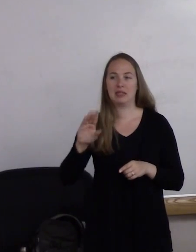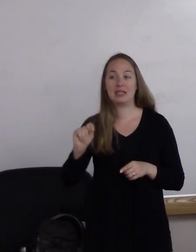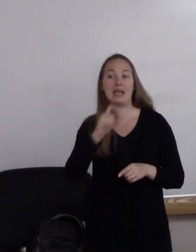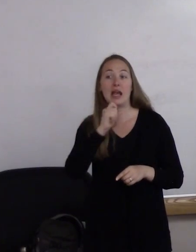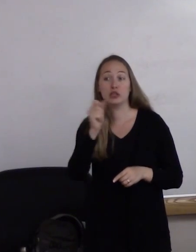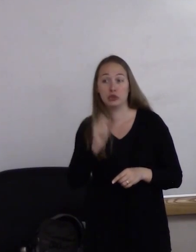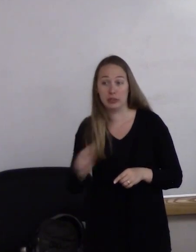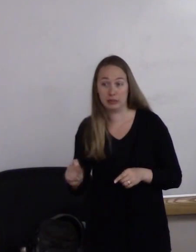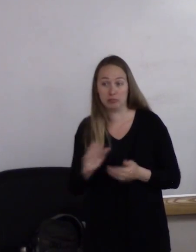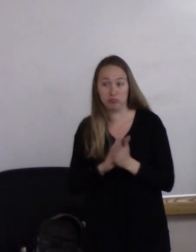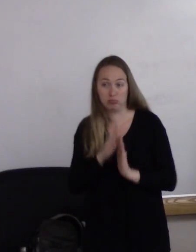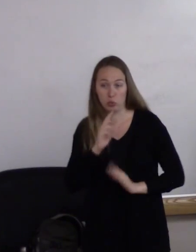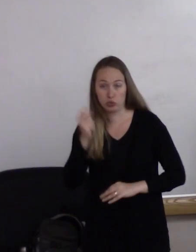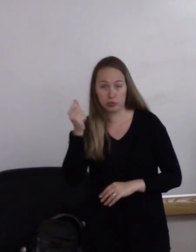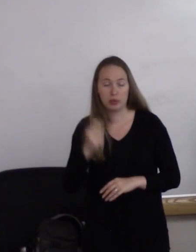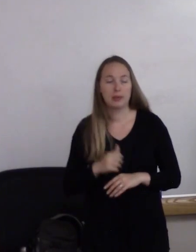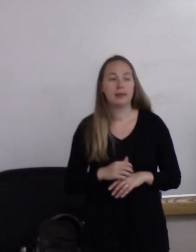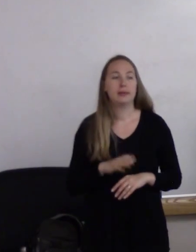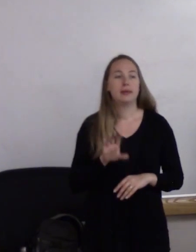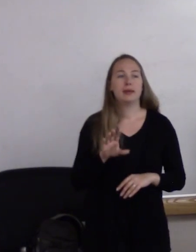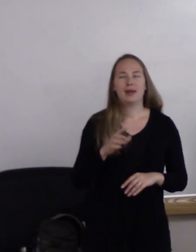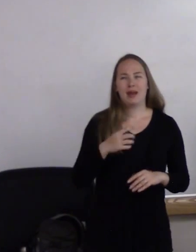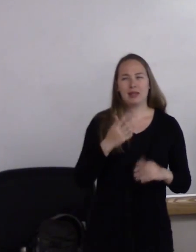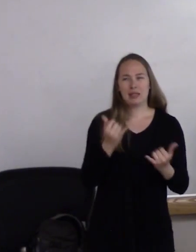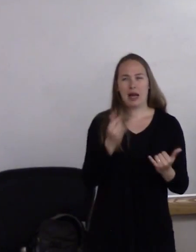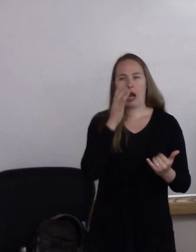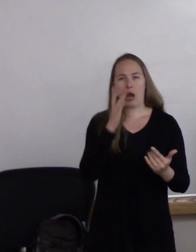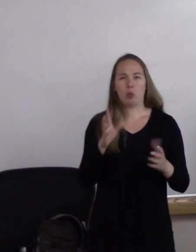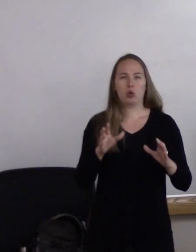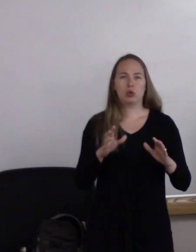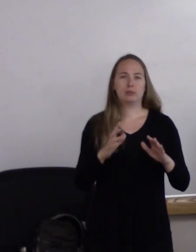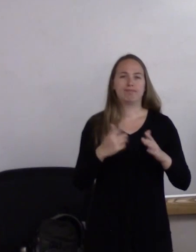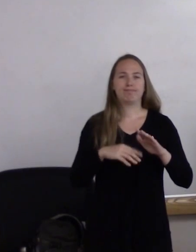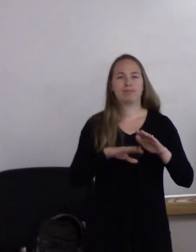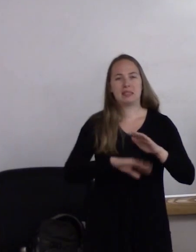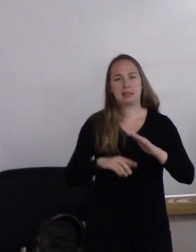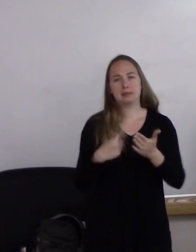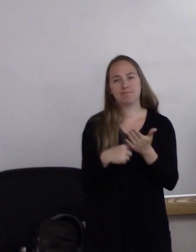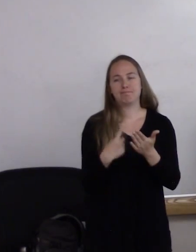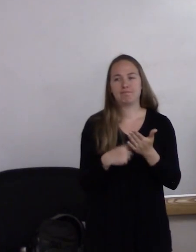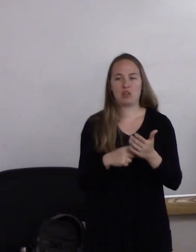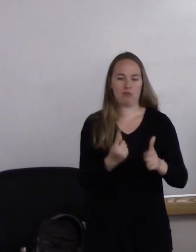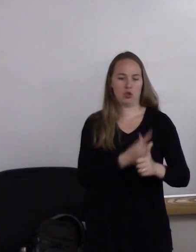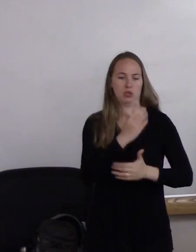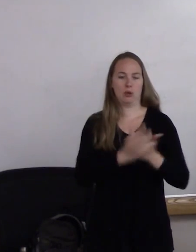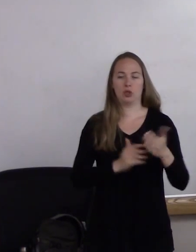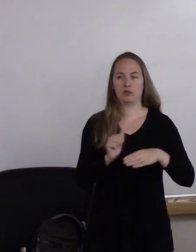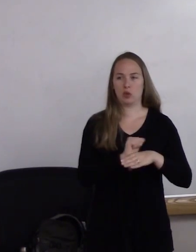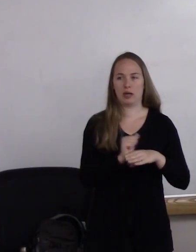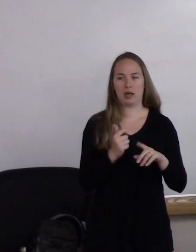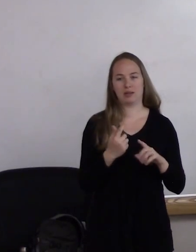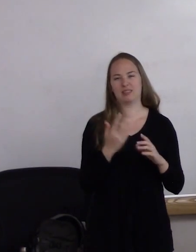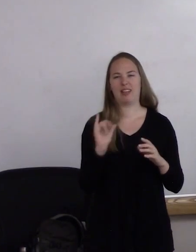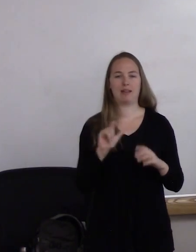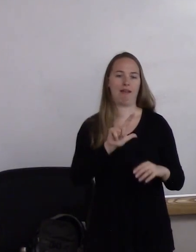But today I'm gonna do basically the first part of our training which is an LGBT 101.